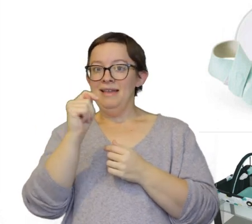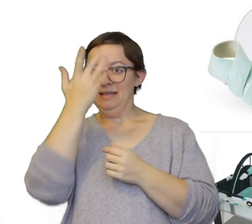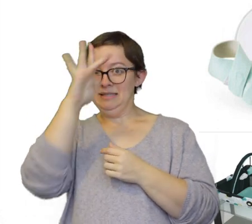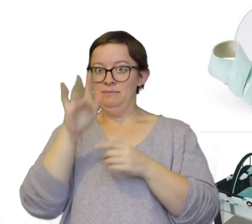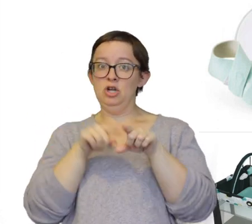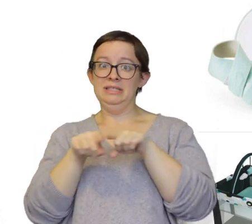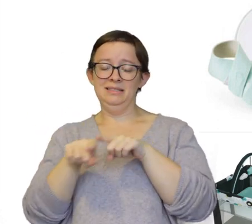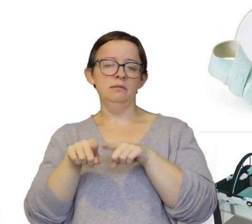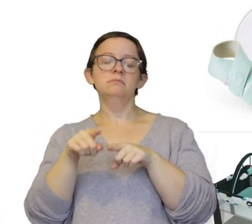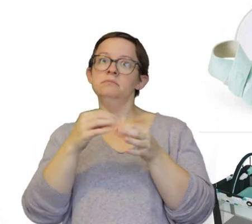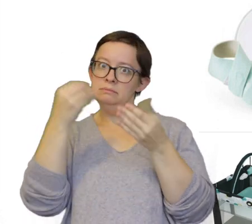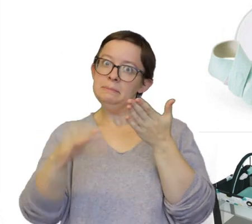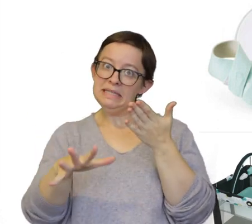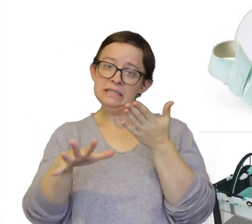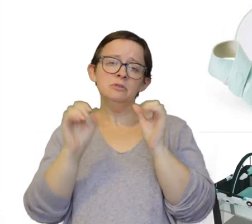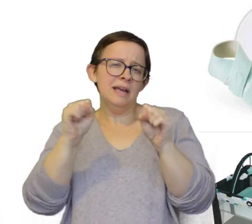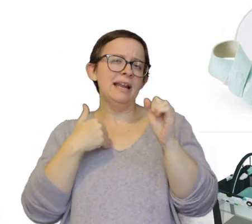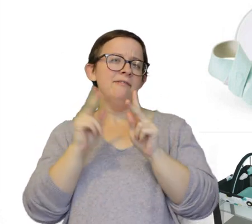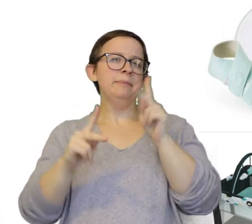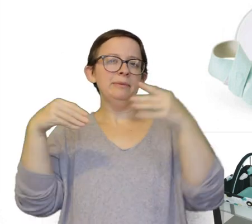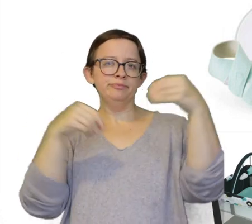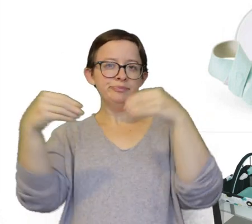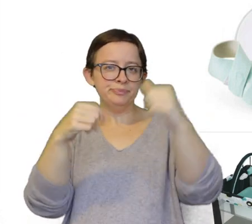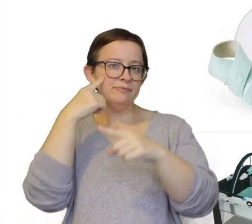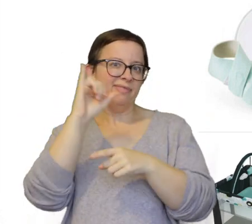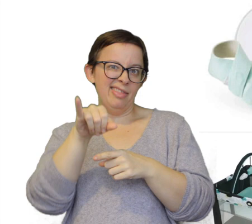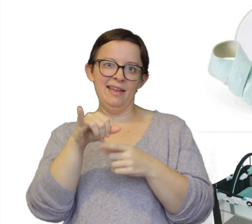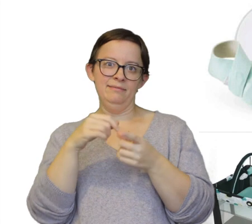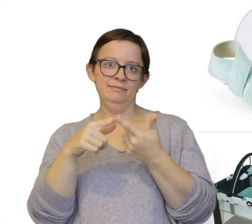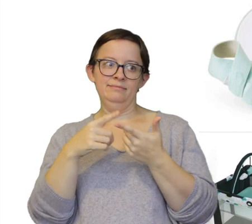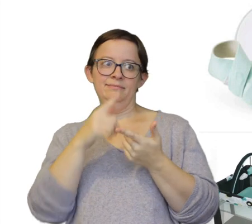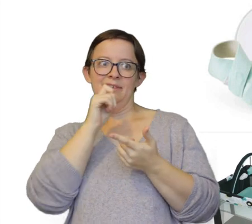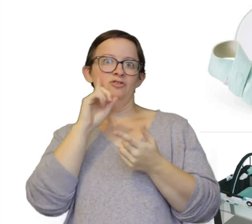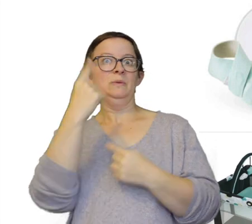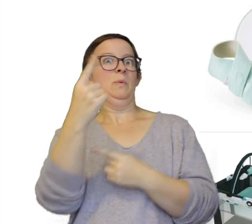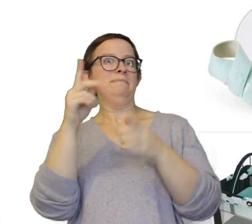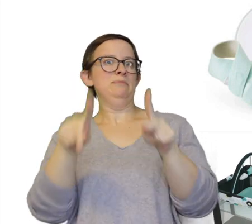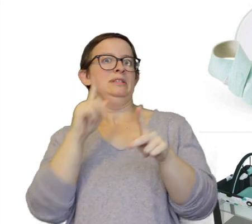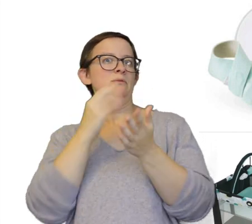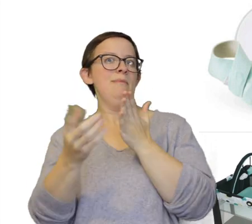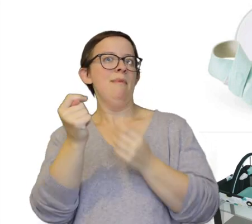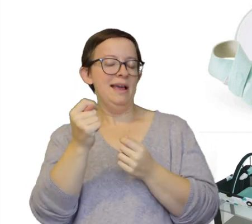Definitely a pricey item. You can have people chip in for an item so not just one person has to buy it.